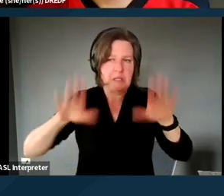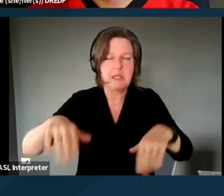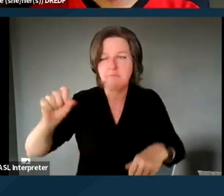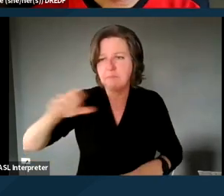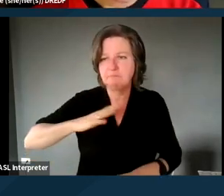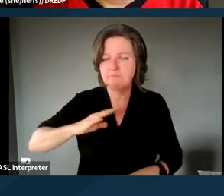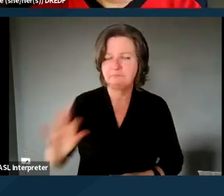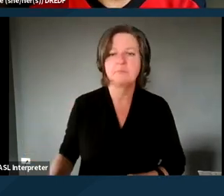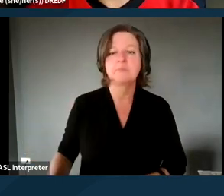[VALERIE]: All right, thank you.